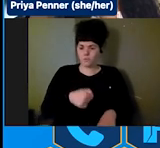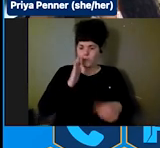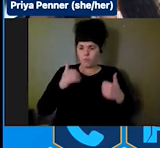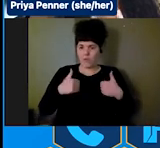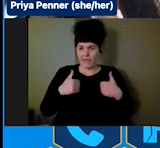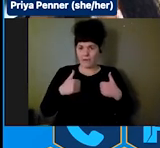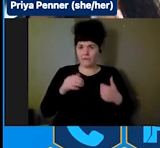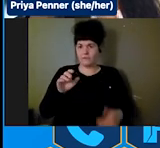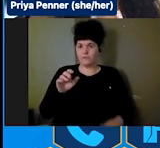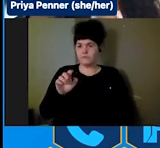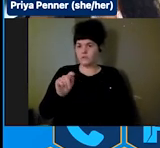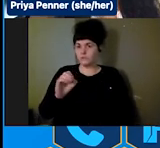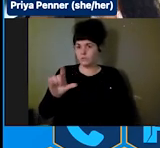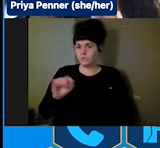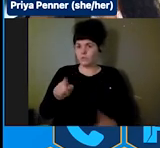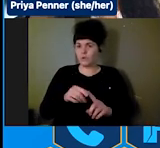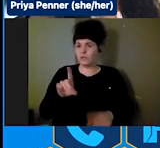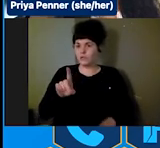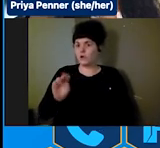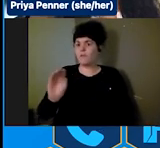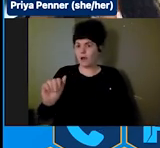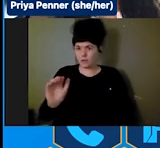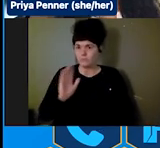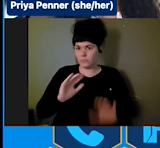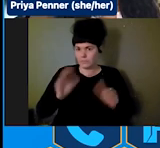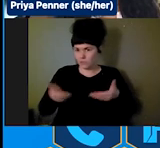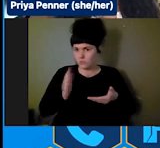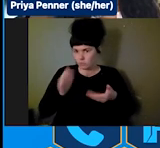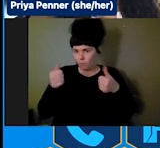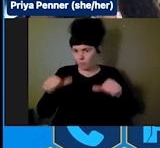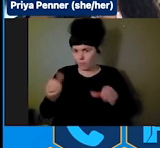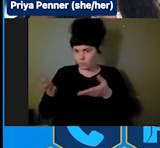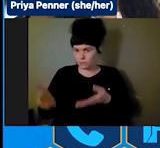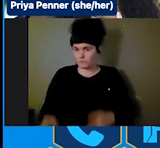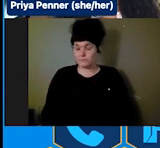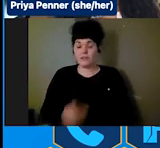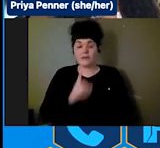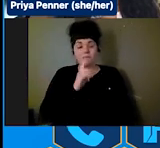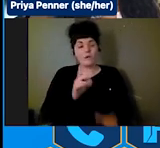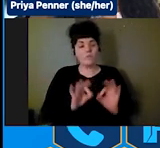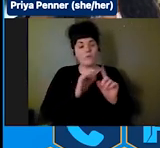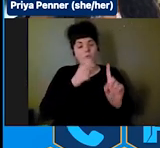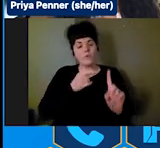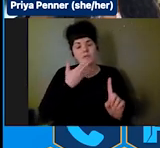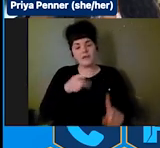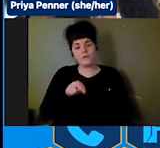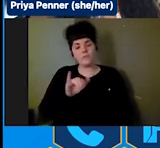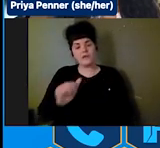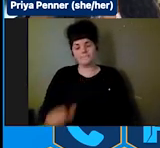when it's introduced. Shaylin: Very important points. Thank you, Priya. Take a moment to pause and see if